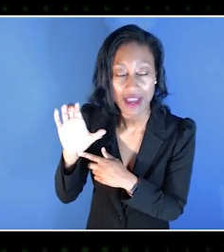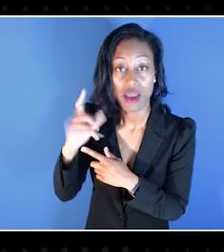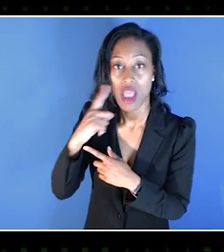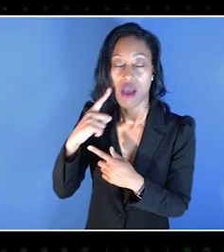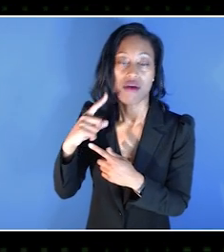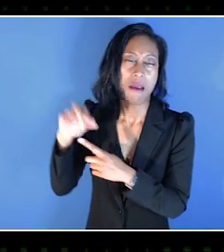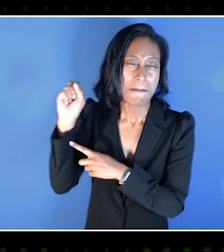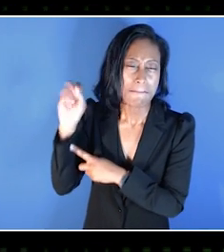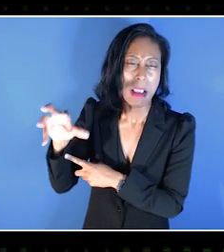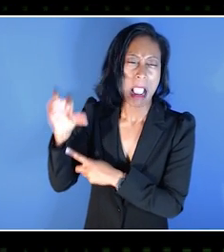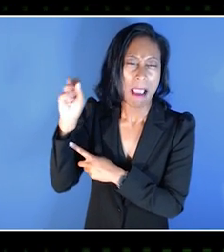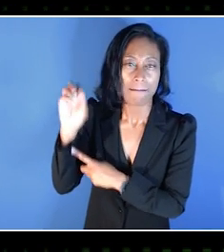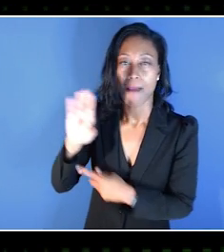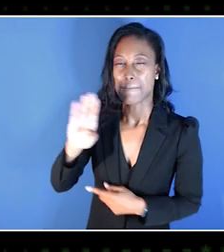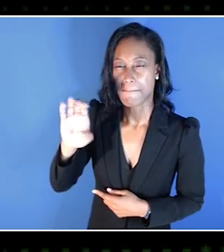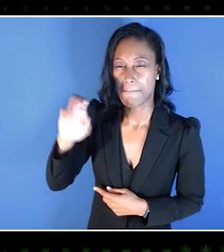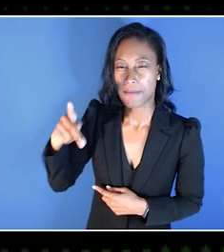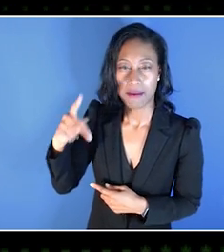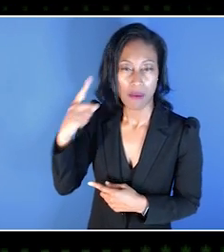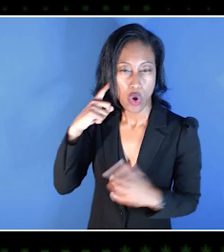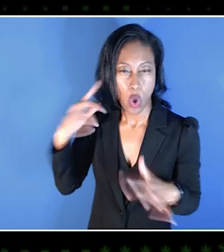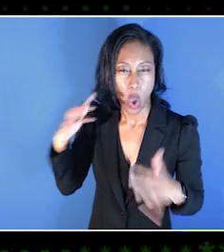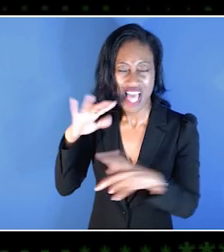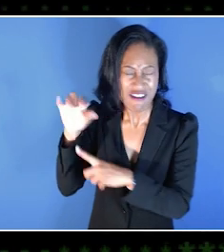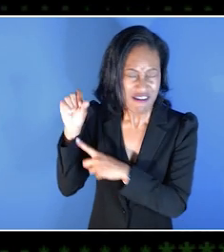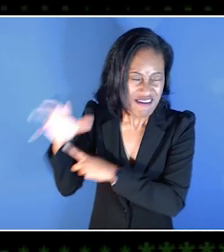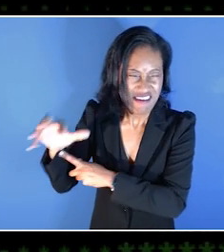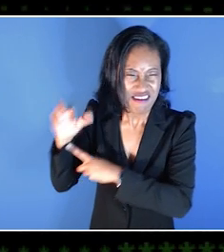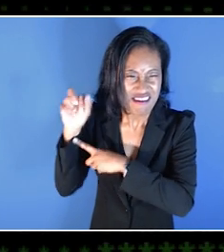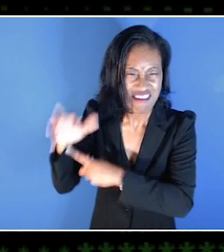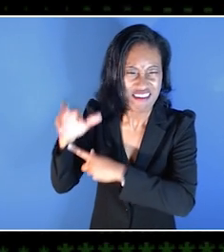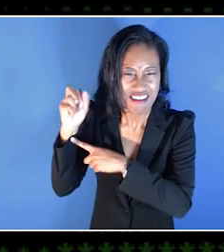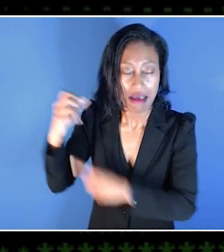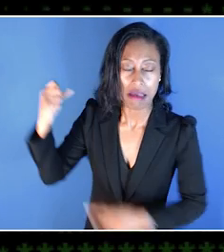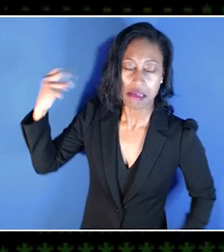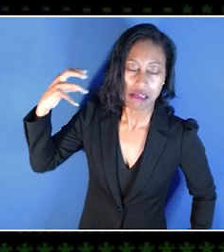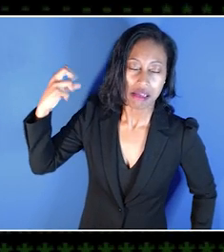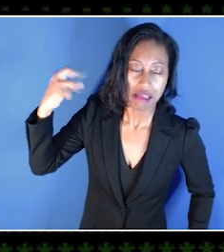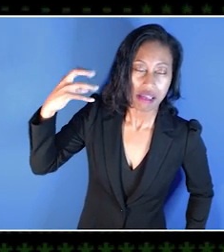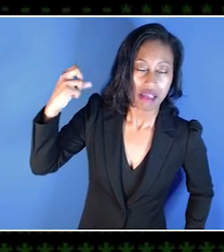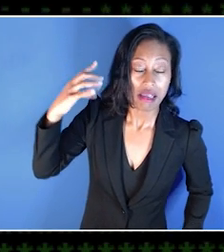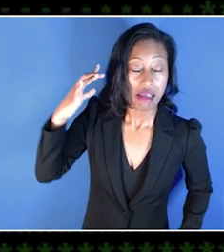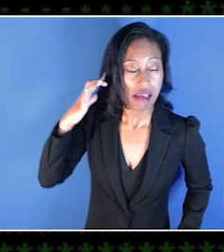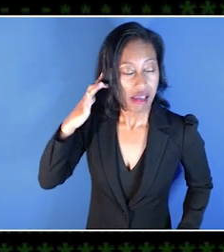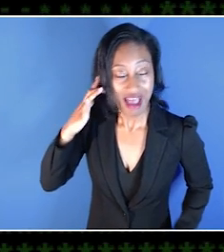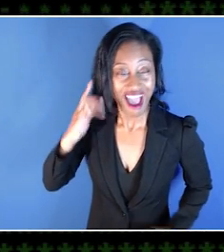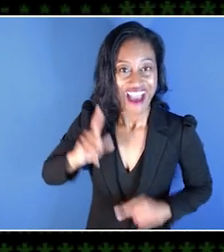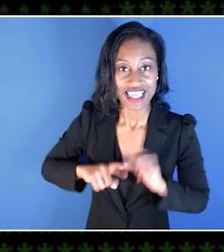there's an incessant beeping. It just goes and goes and goes, and you can't turn it off.